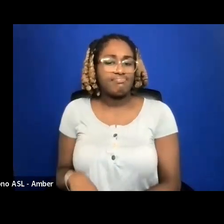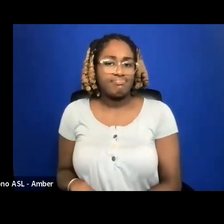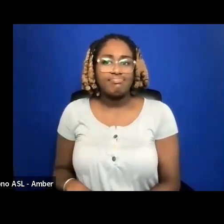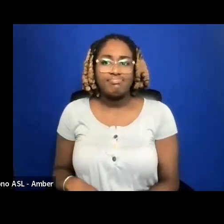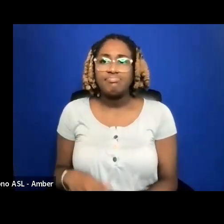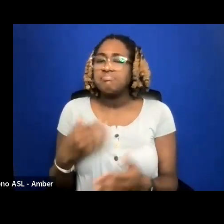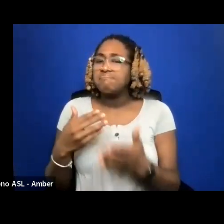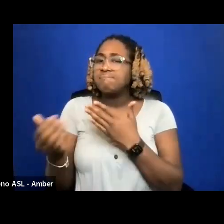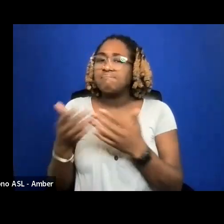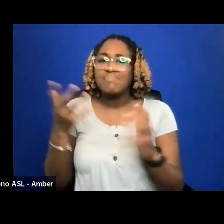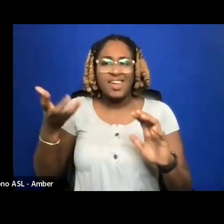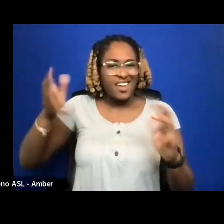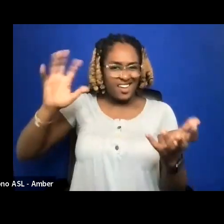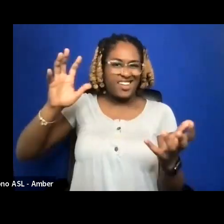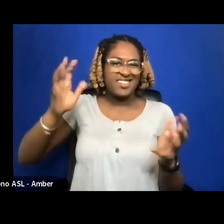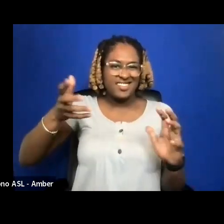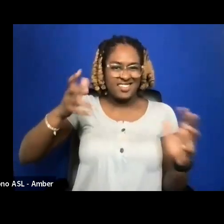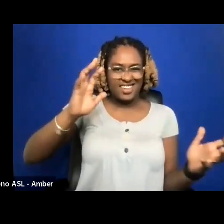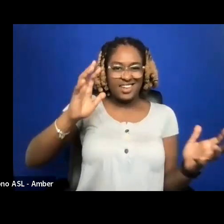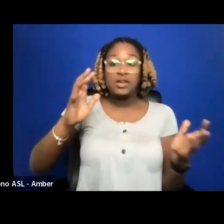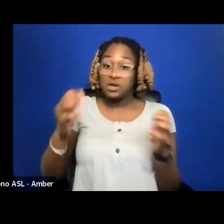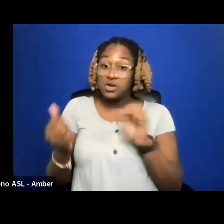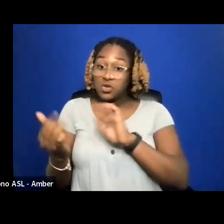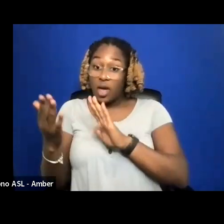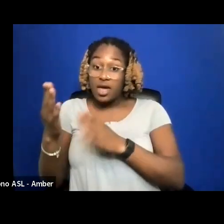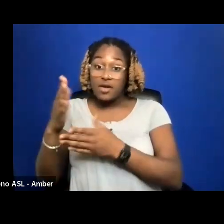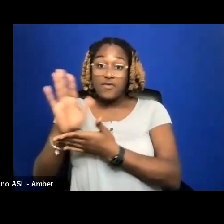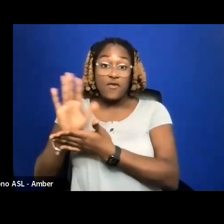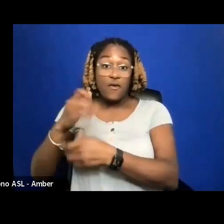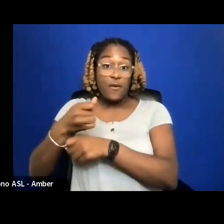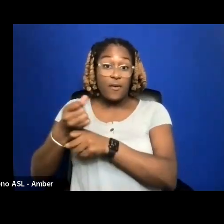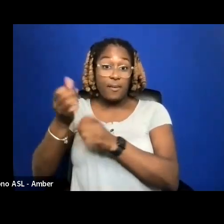DESPITE THE CHAOS THERE ARE WAYS FOR FILM MAKERS TO CONNECT DIRECTLY TO AUDIENCES AND MAKE SOME